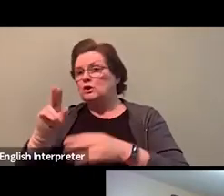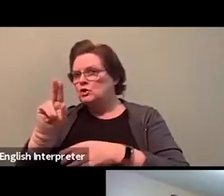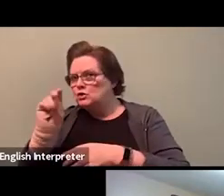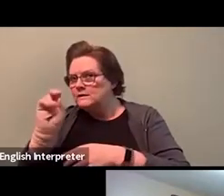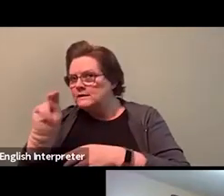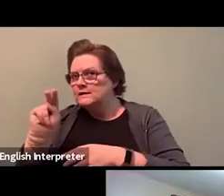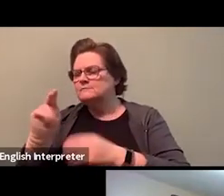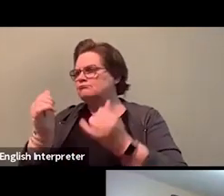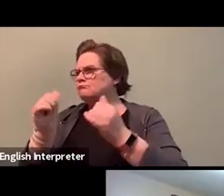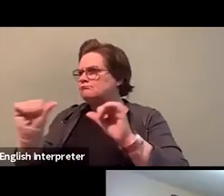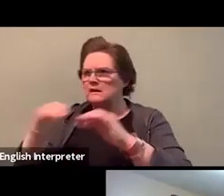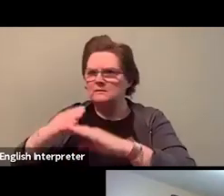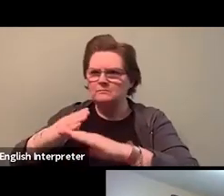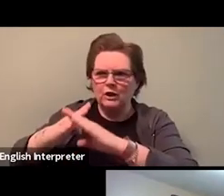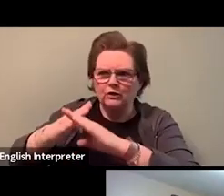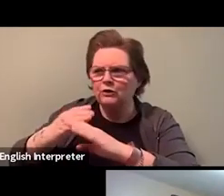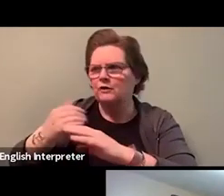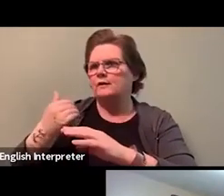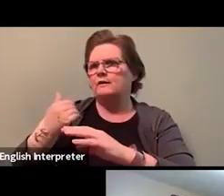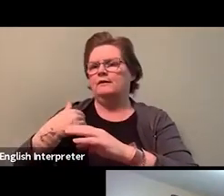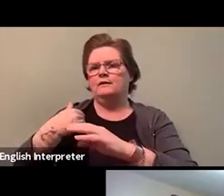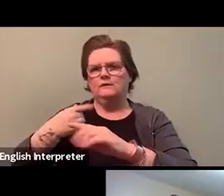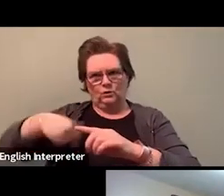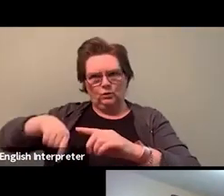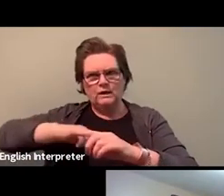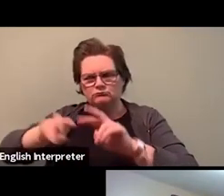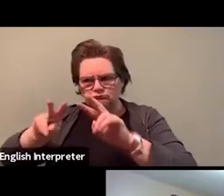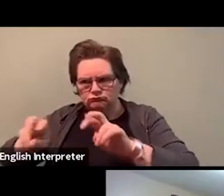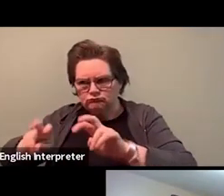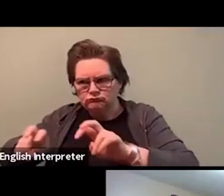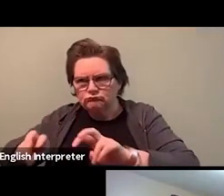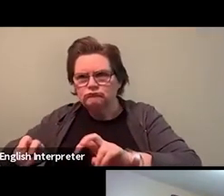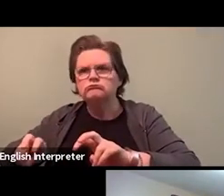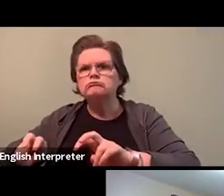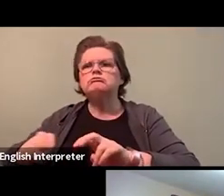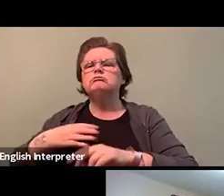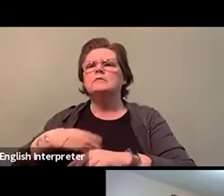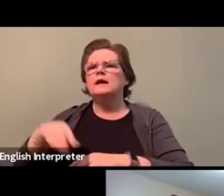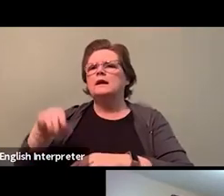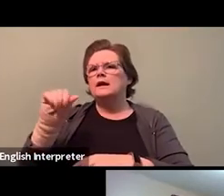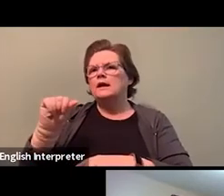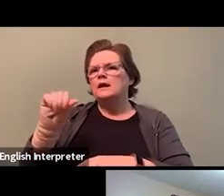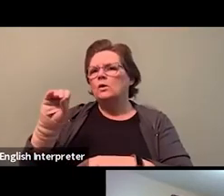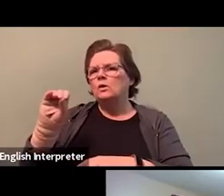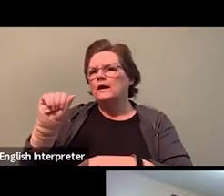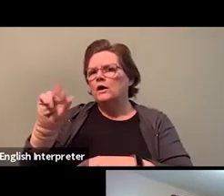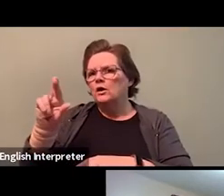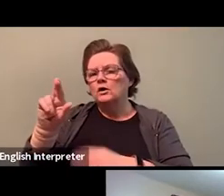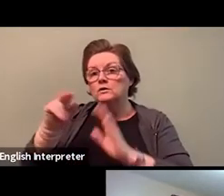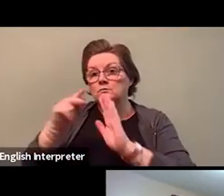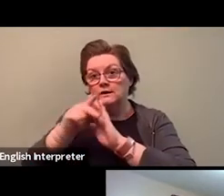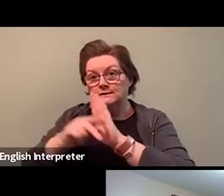We ensure that the implementation of the AROAP policy is being conducted and employment equity.